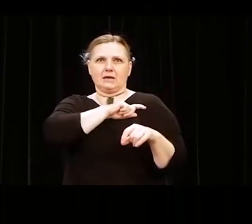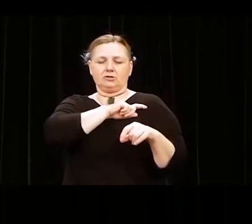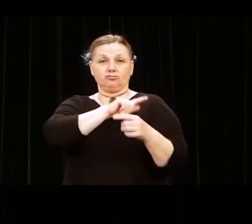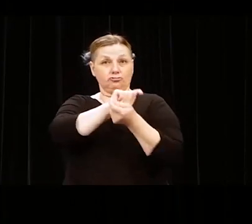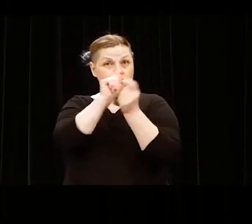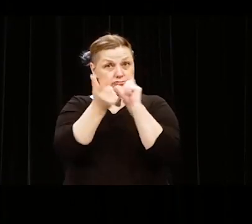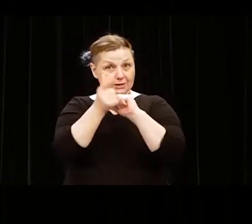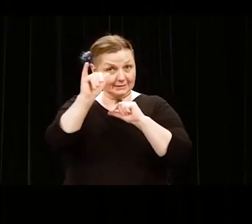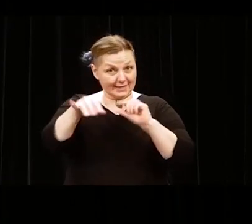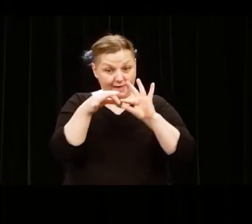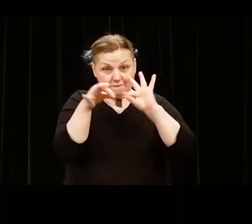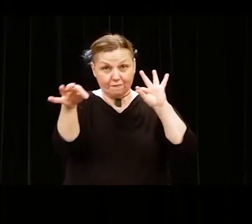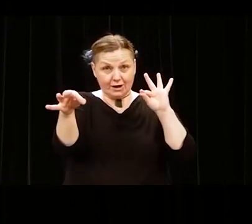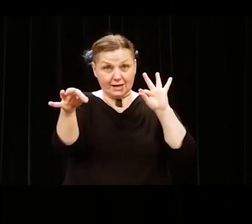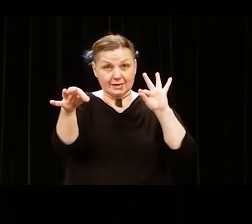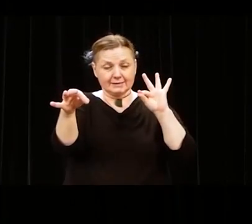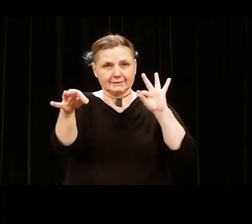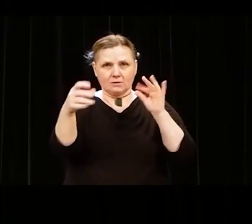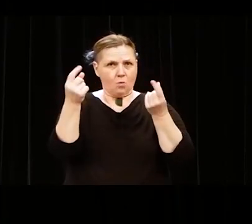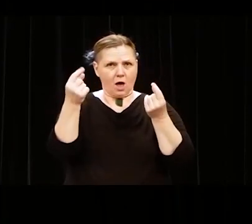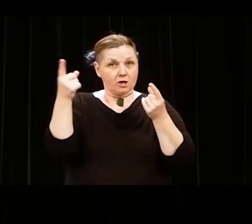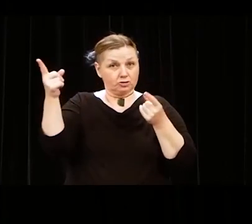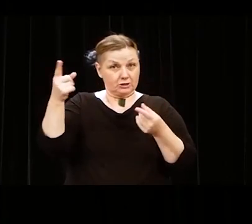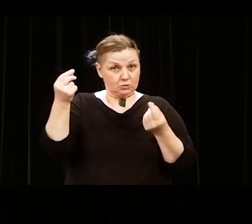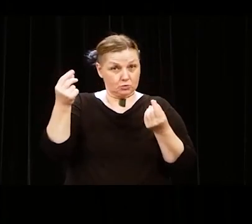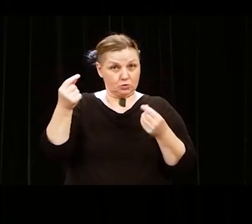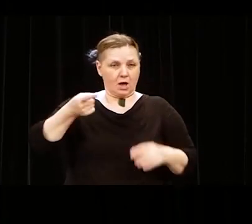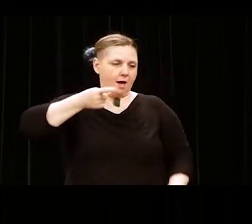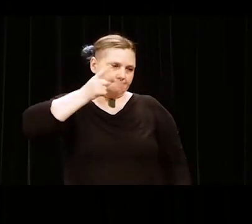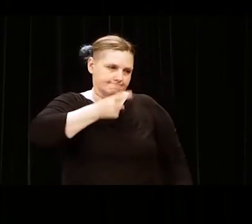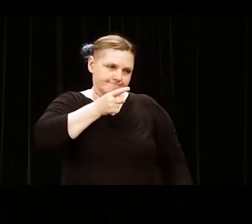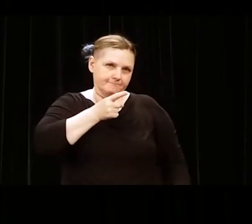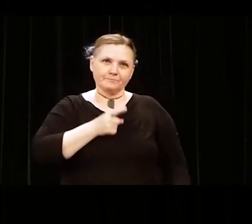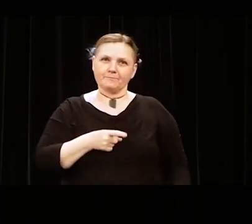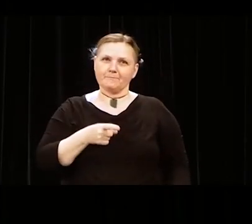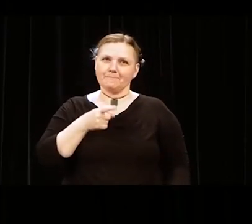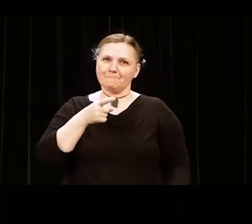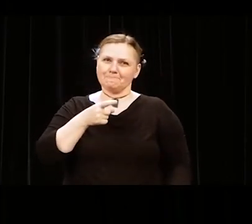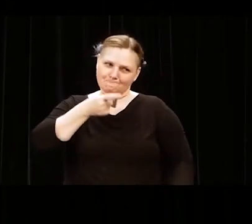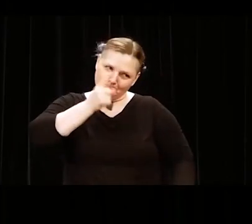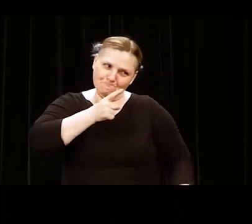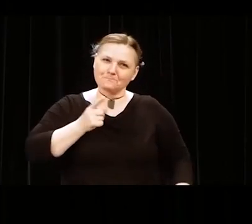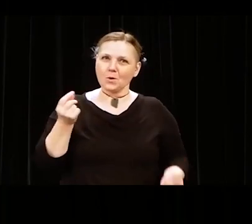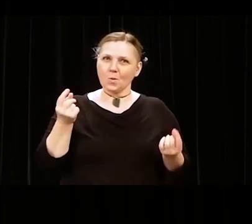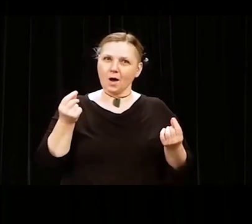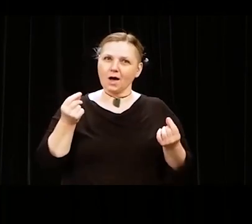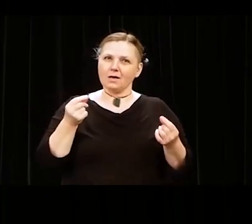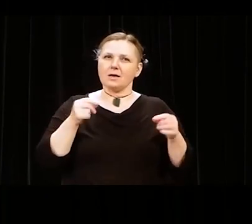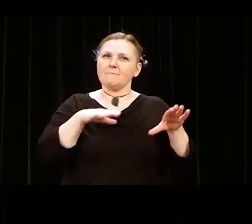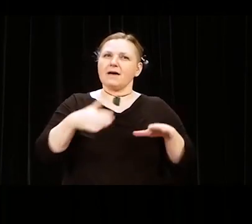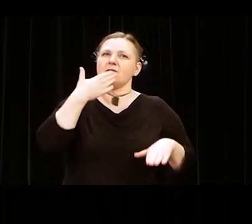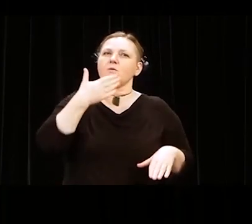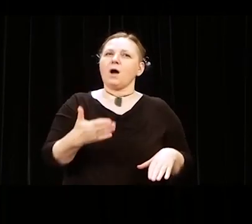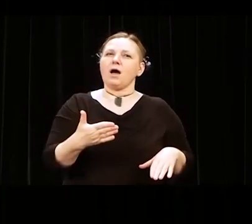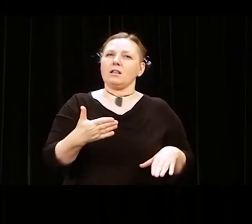which roughly translates to behave well. She even said that to me two days before her death,